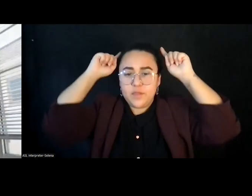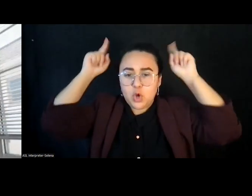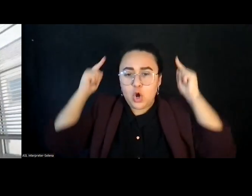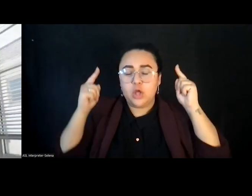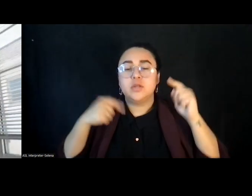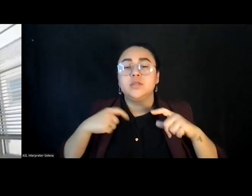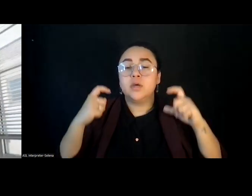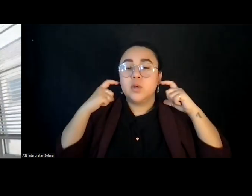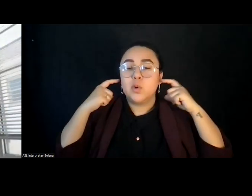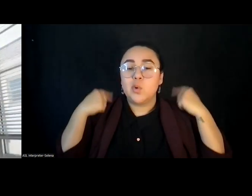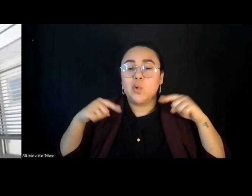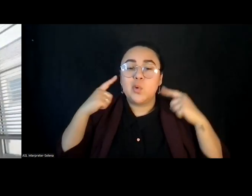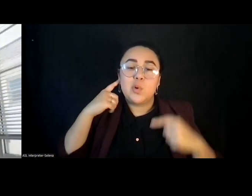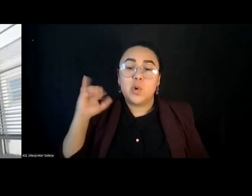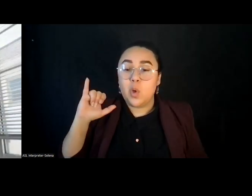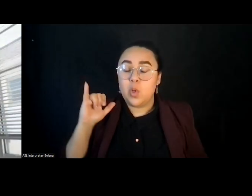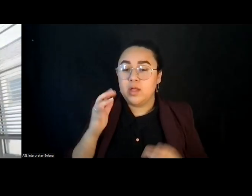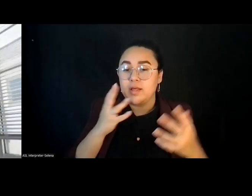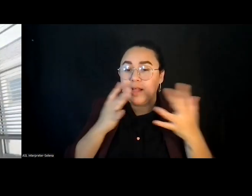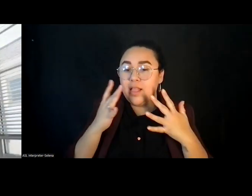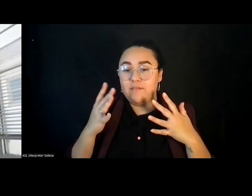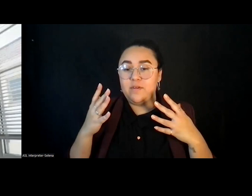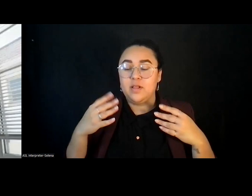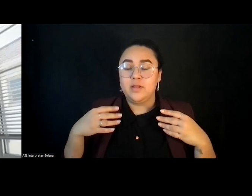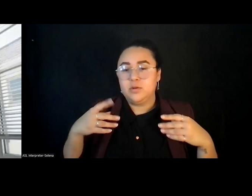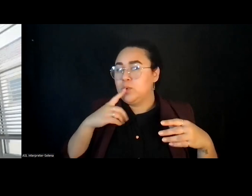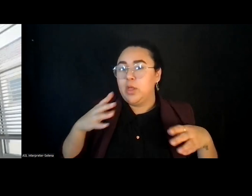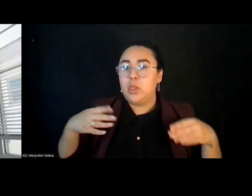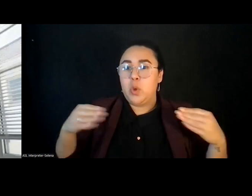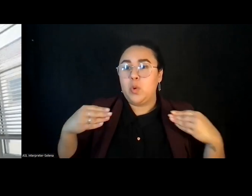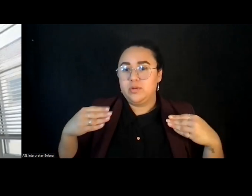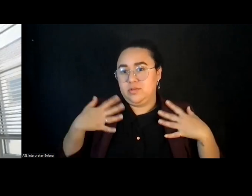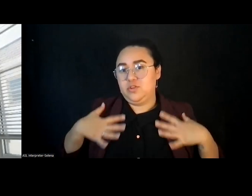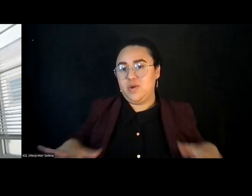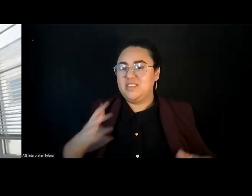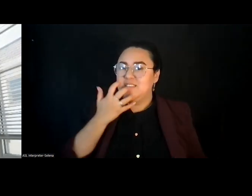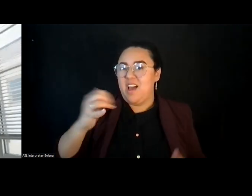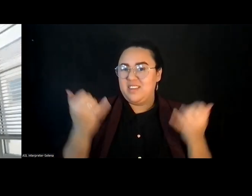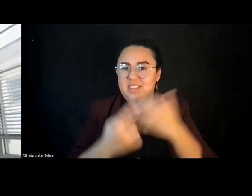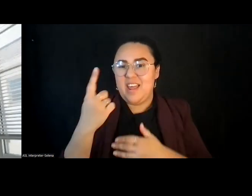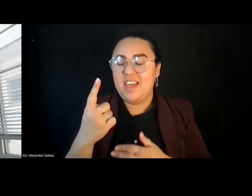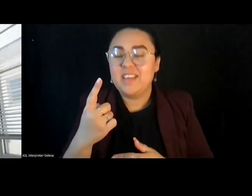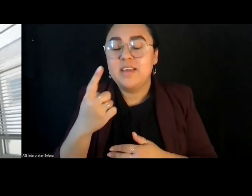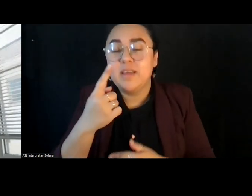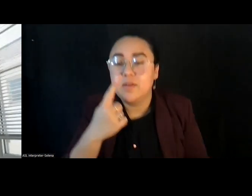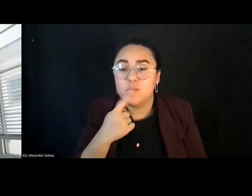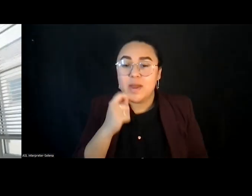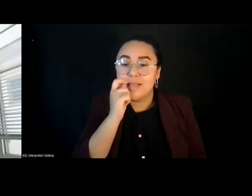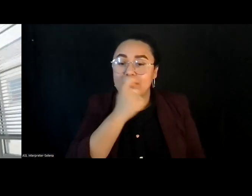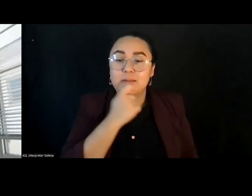in a colorful loose dress because it's hot and some red lipstick.